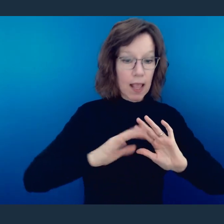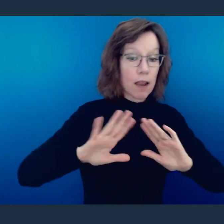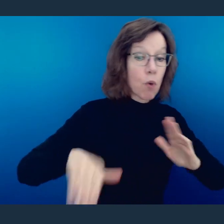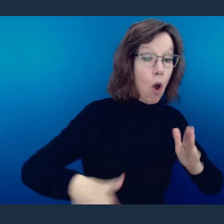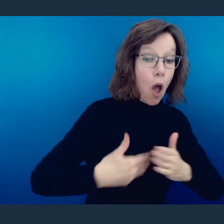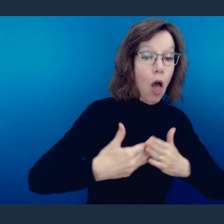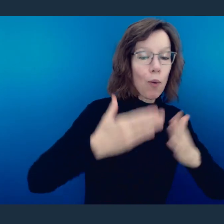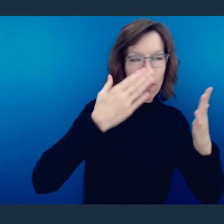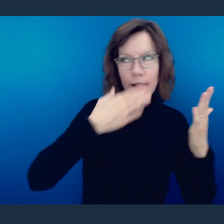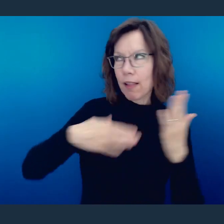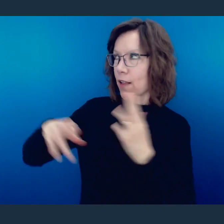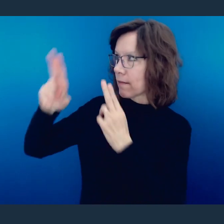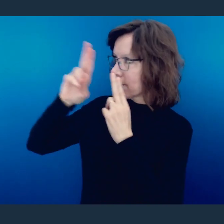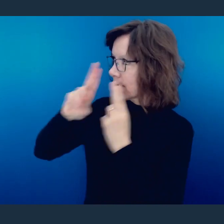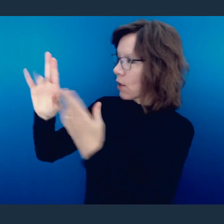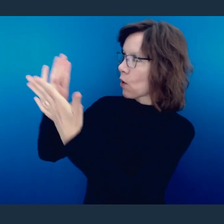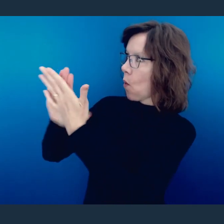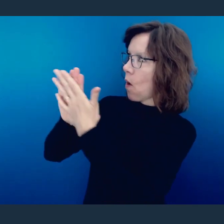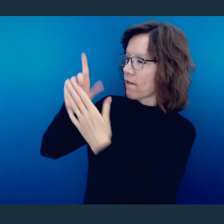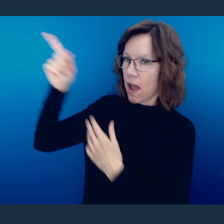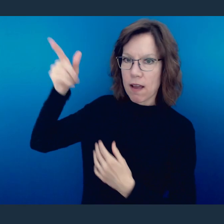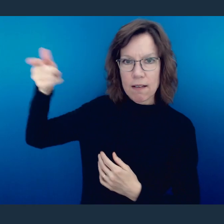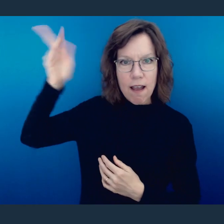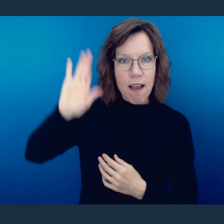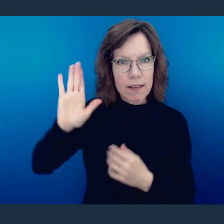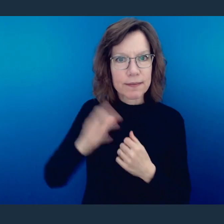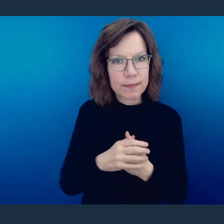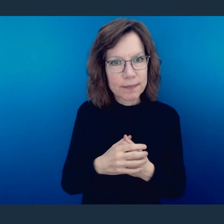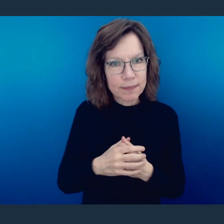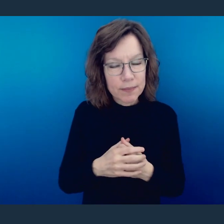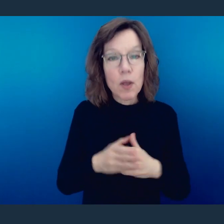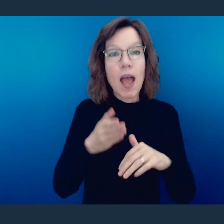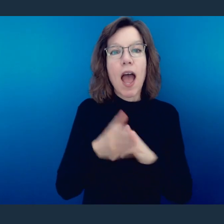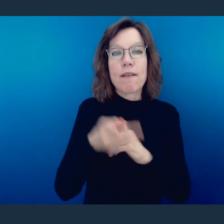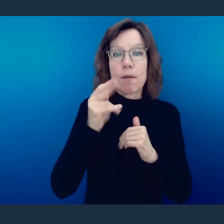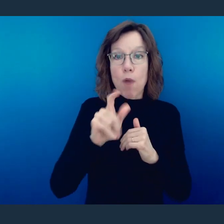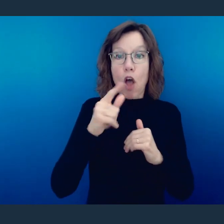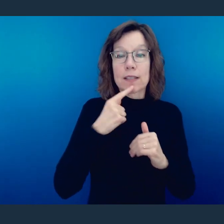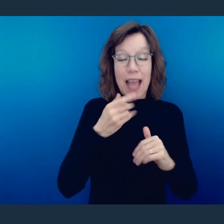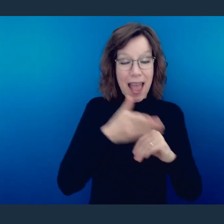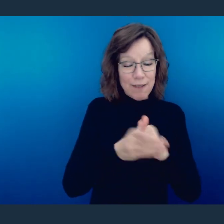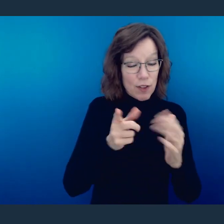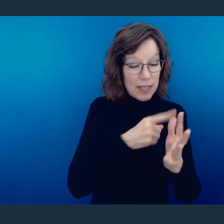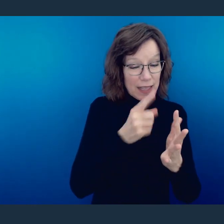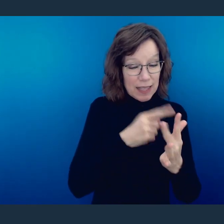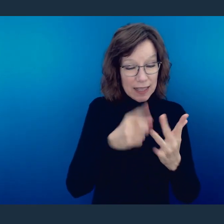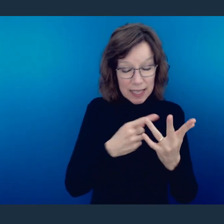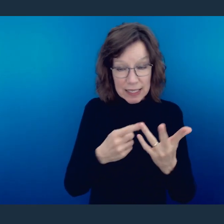I being the Father gets the glory. And after he says all these things, Paul says